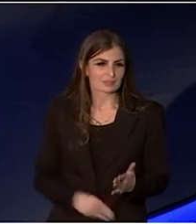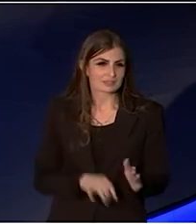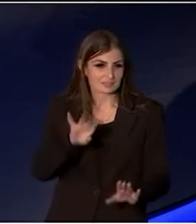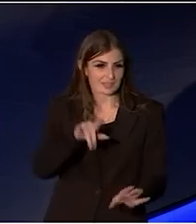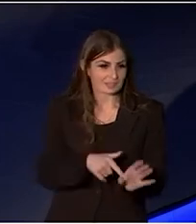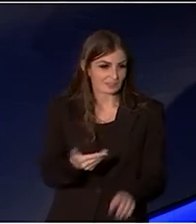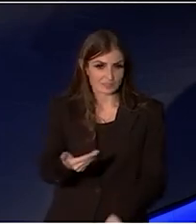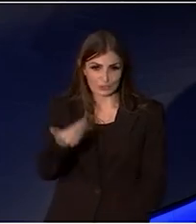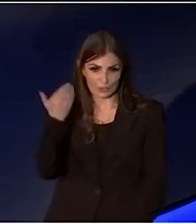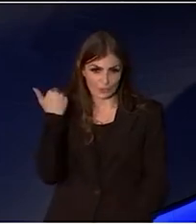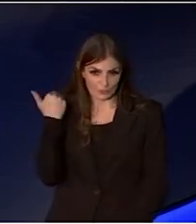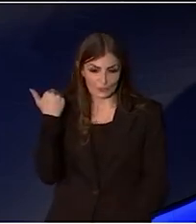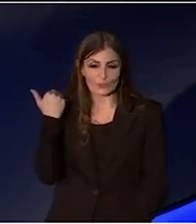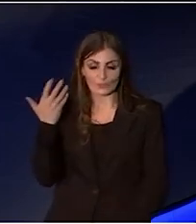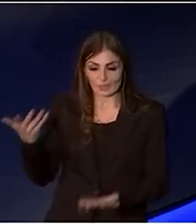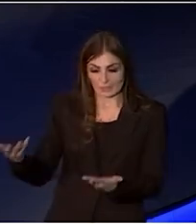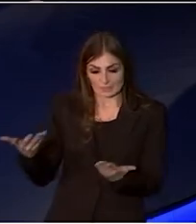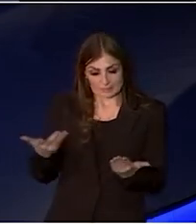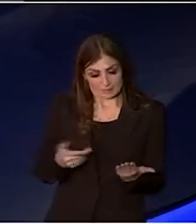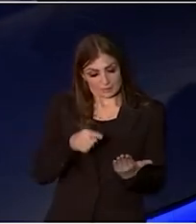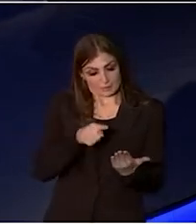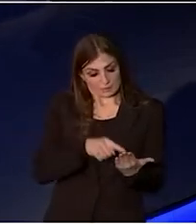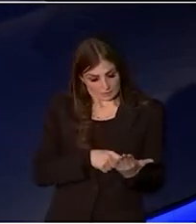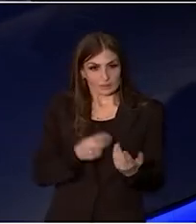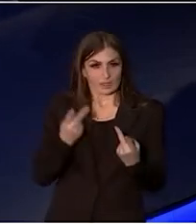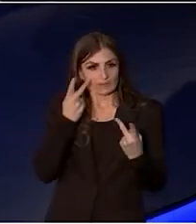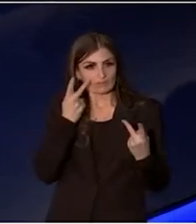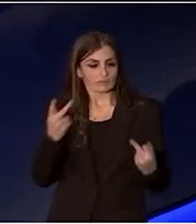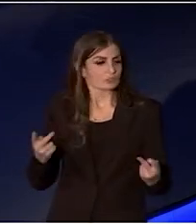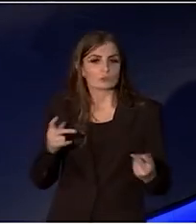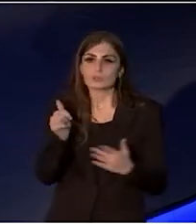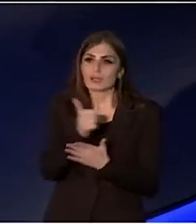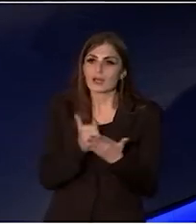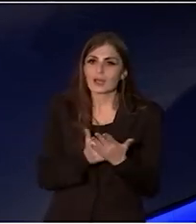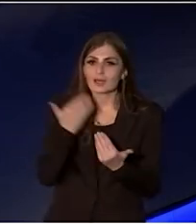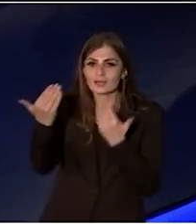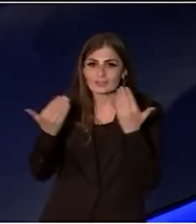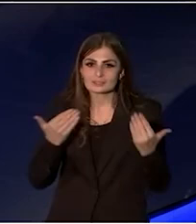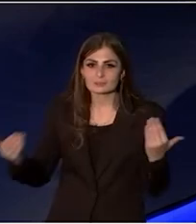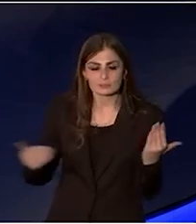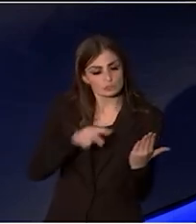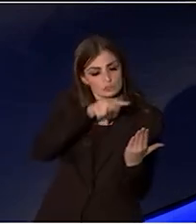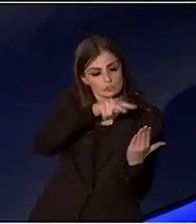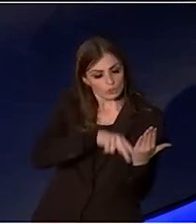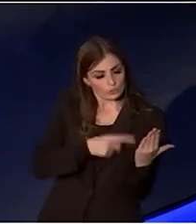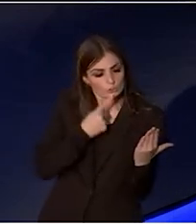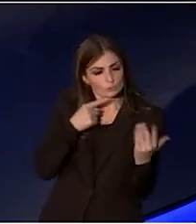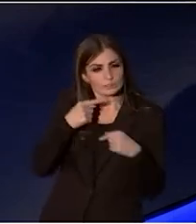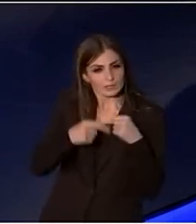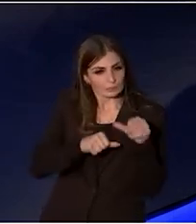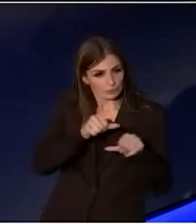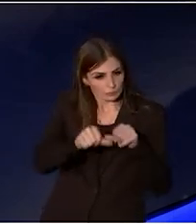and the notes, if I was opening a visual art exhibition, would take me through. And I remember one of these at the National Gallery.